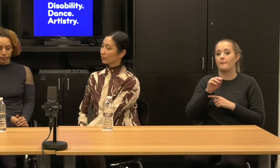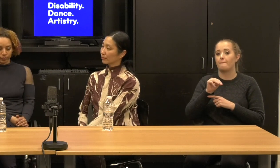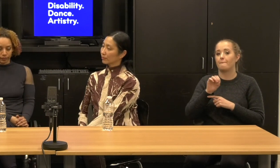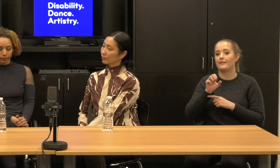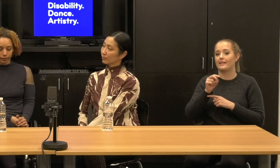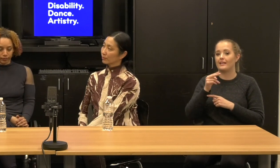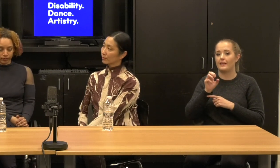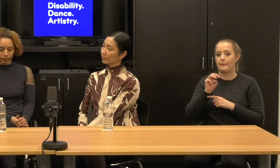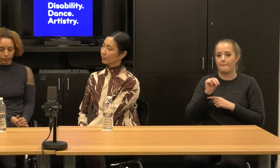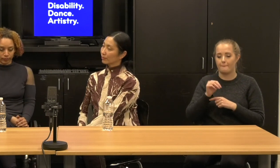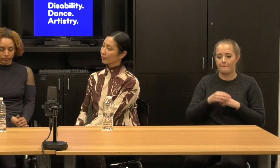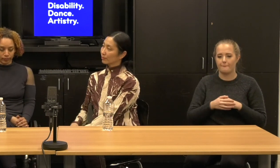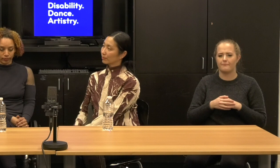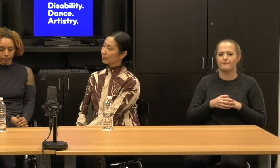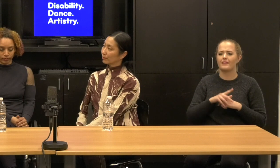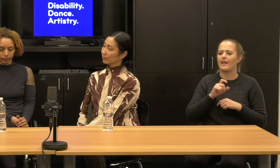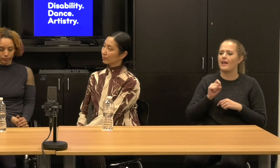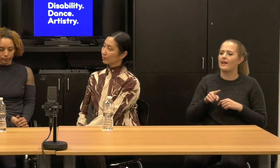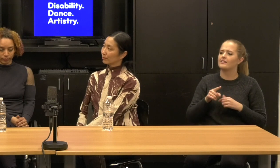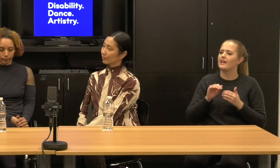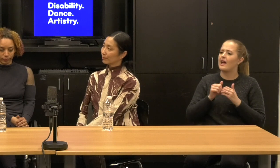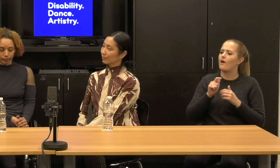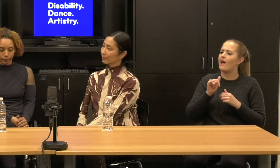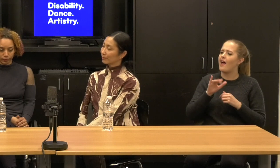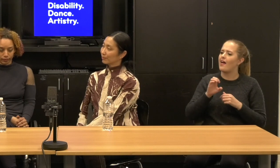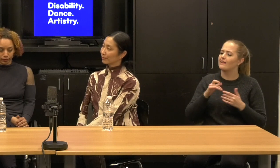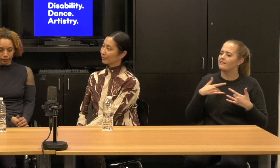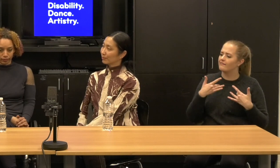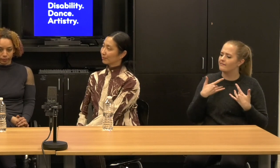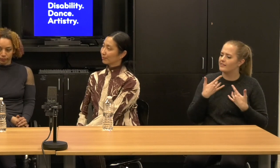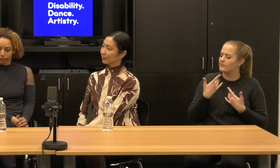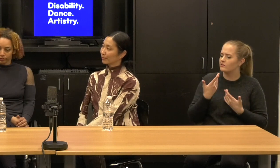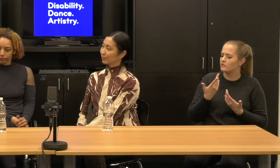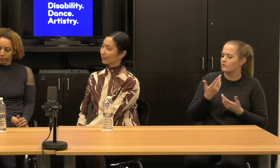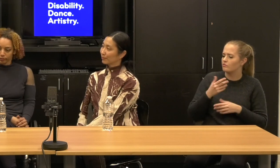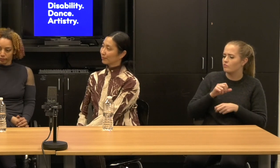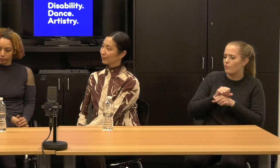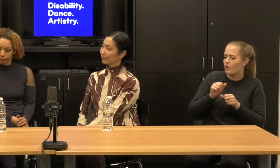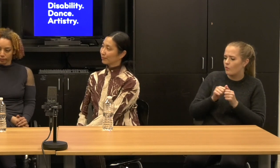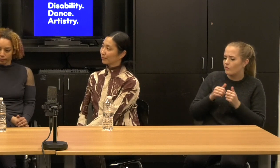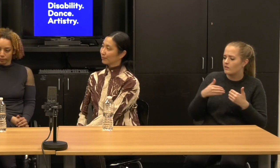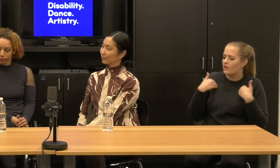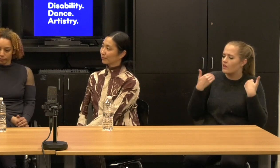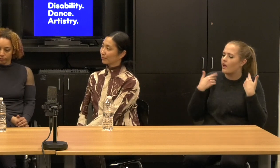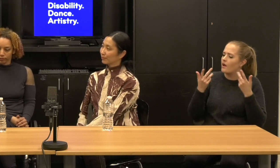how does Alice feel about working with younger people? What if these people did not have a physical disability?